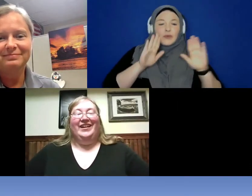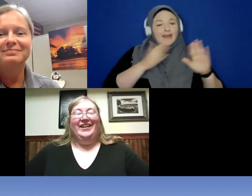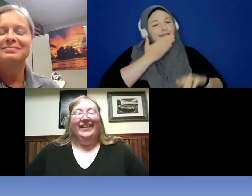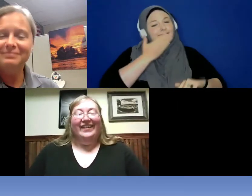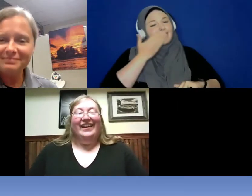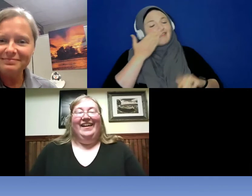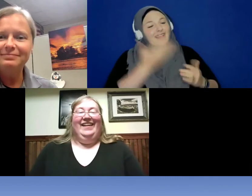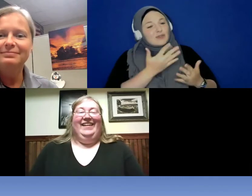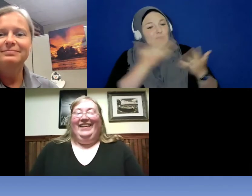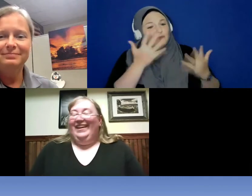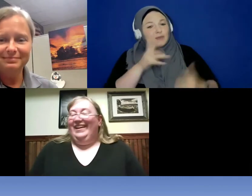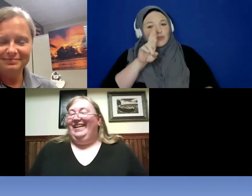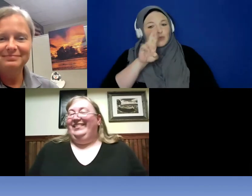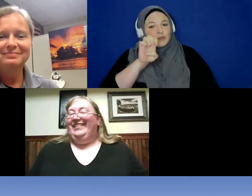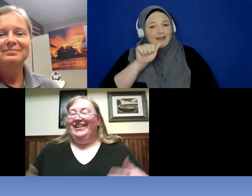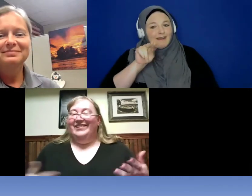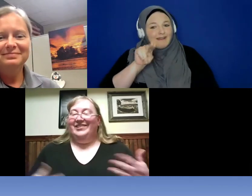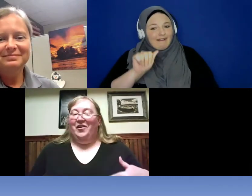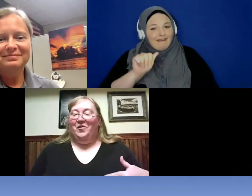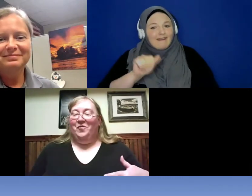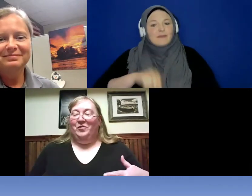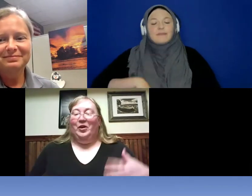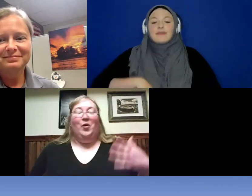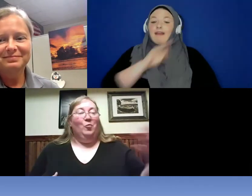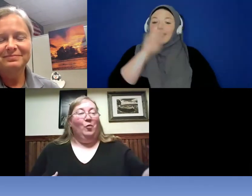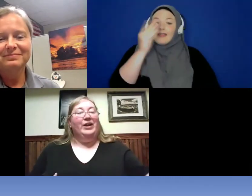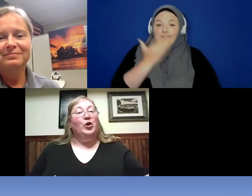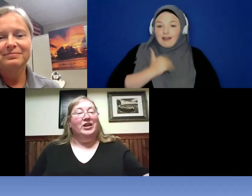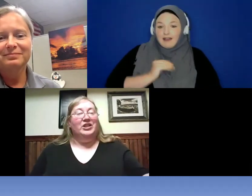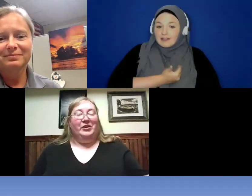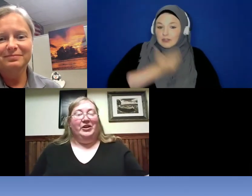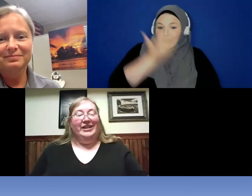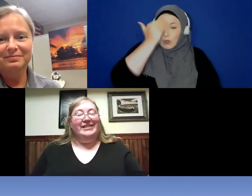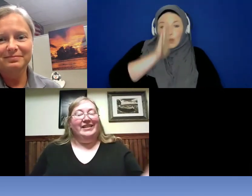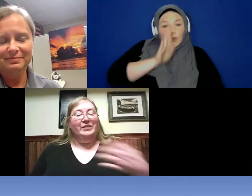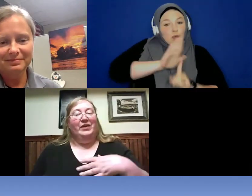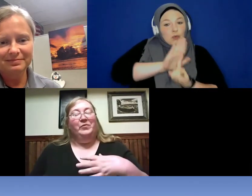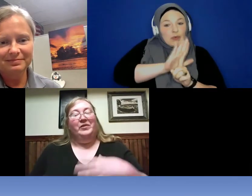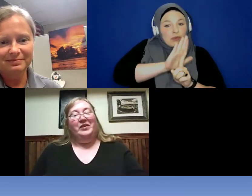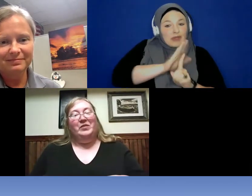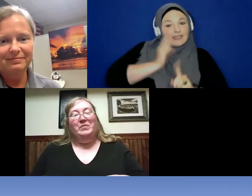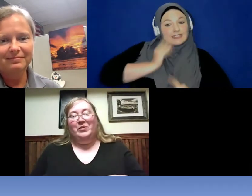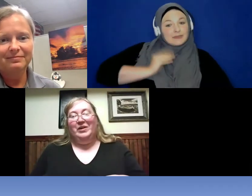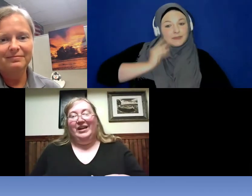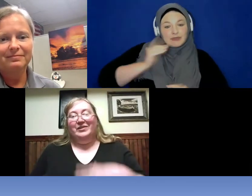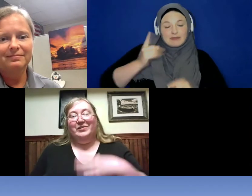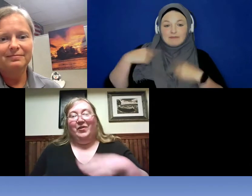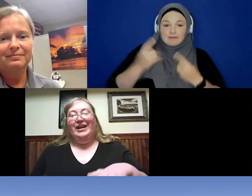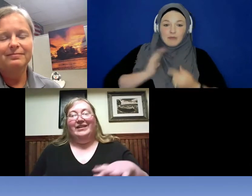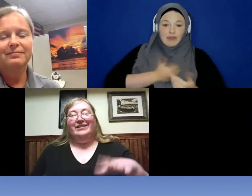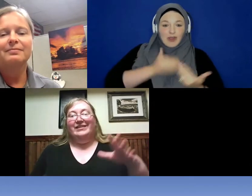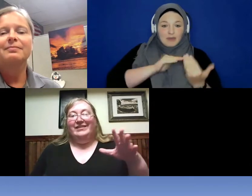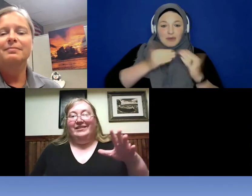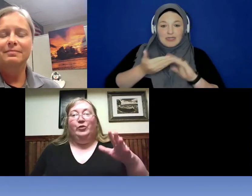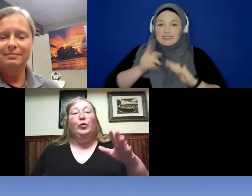. Letting us know what your experience has been with the community is great because you go